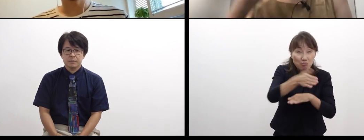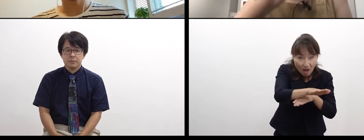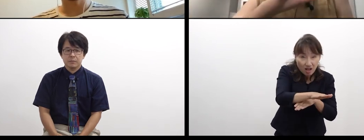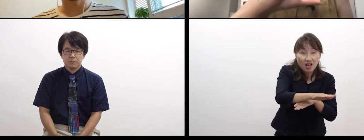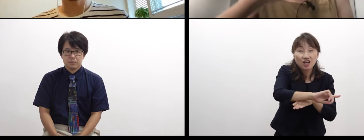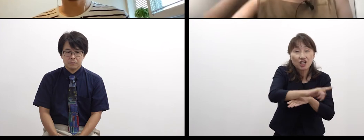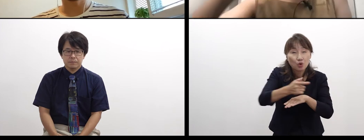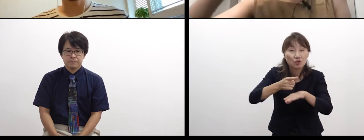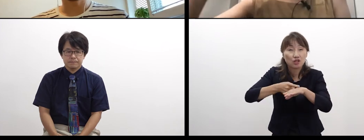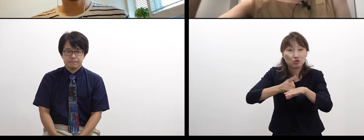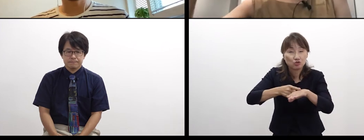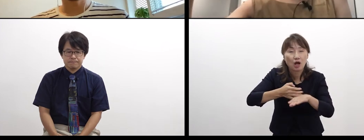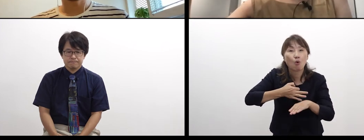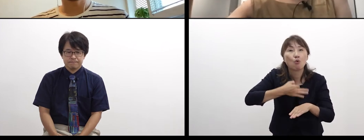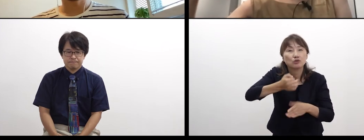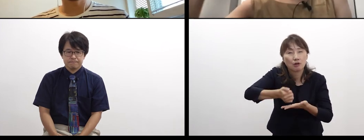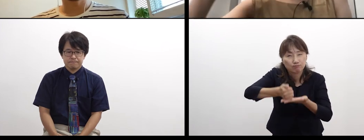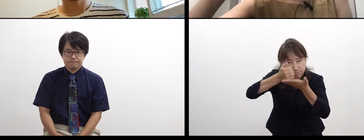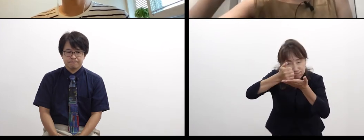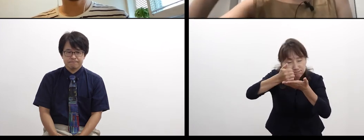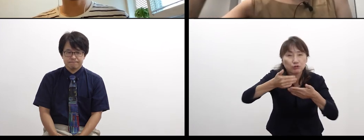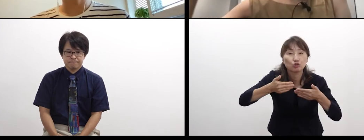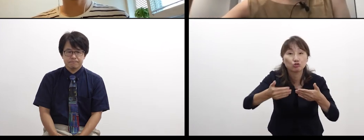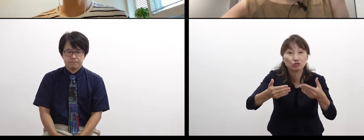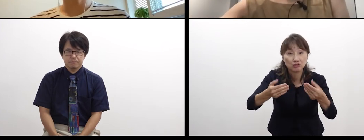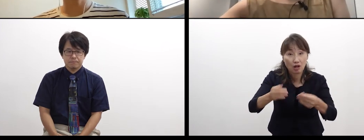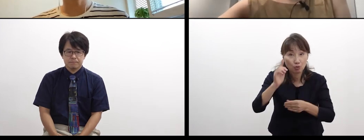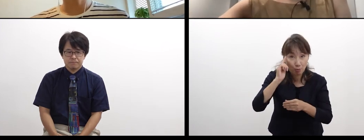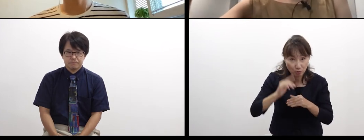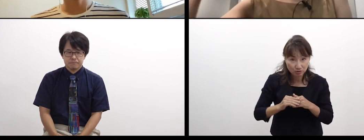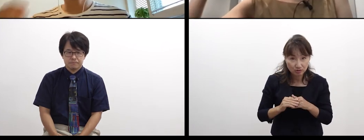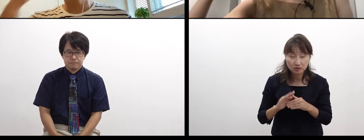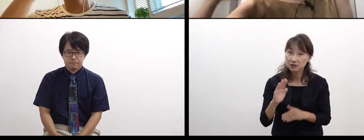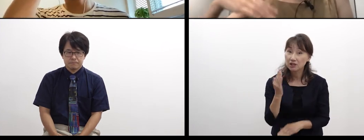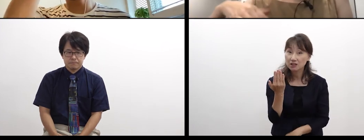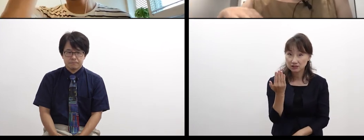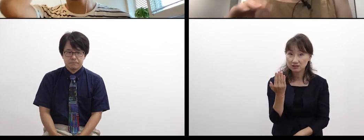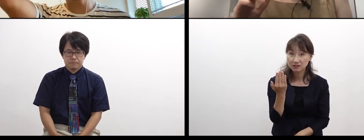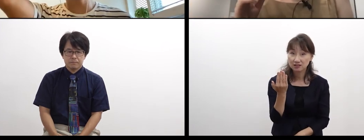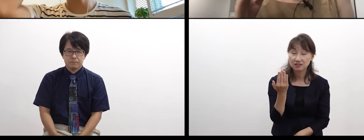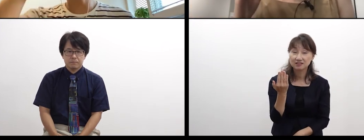and telephone. On the other hand,